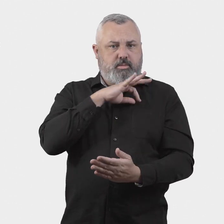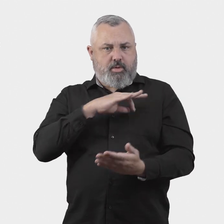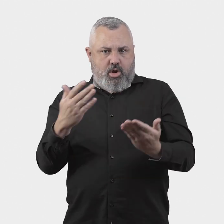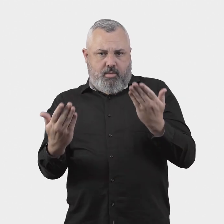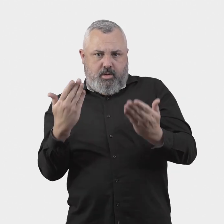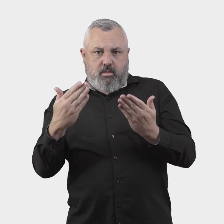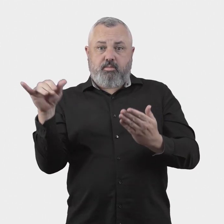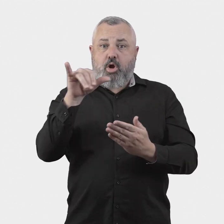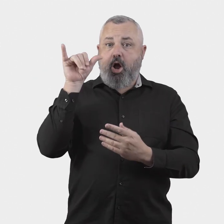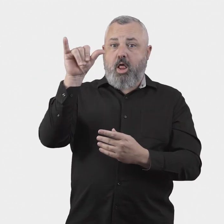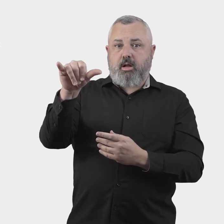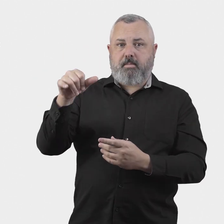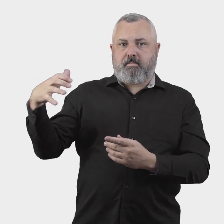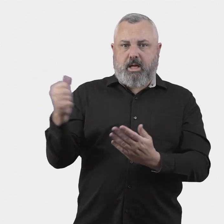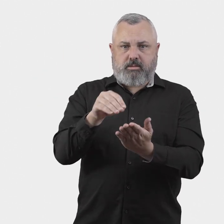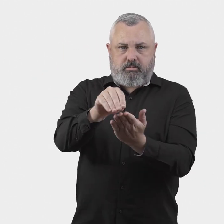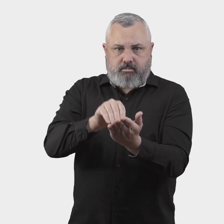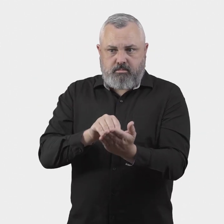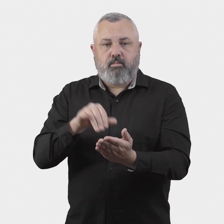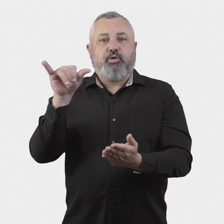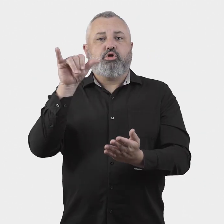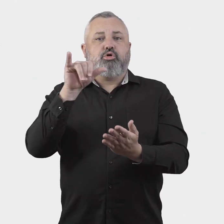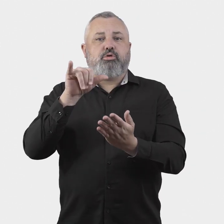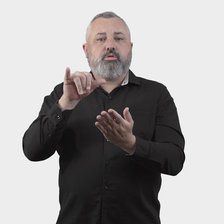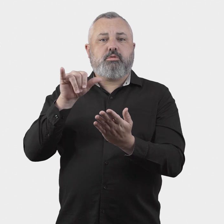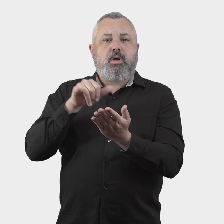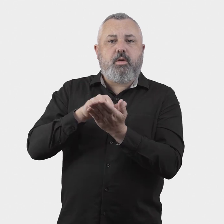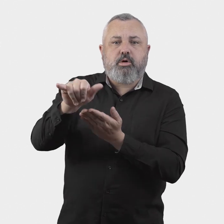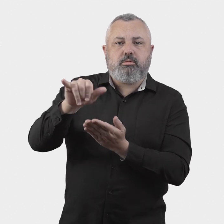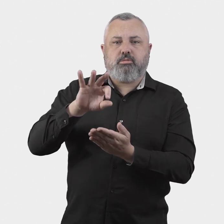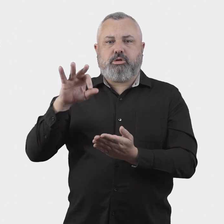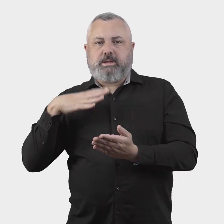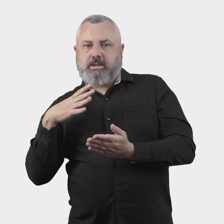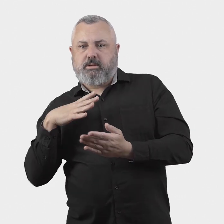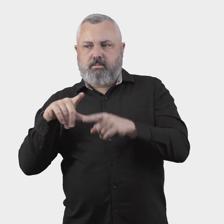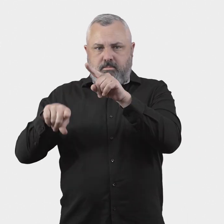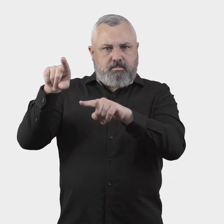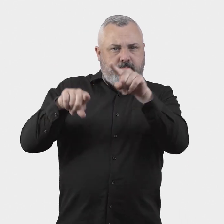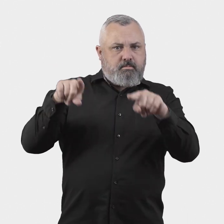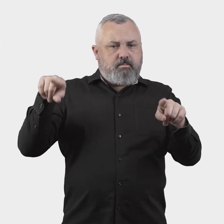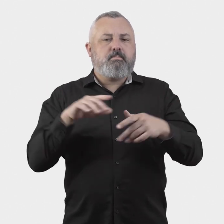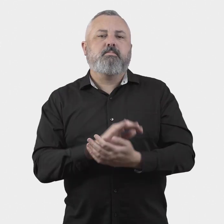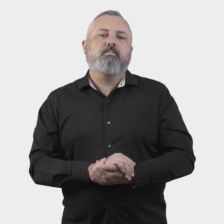and benefits of imposing reporting obligations on airlines, including which airlines are required to report data.